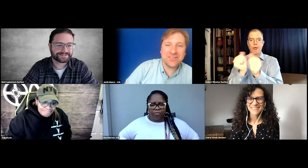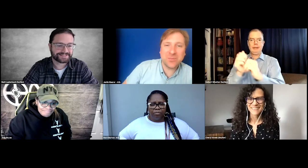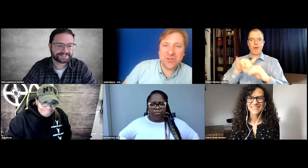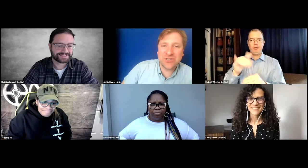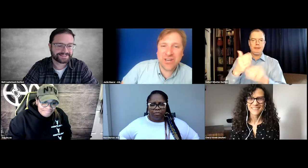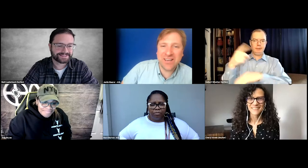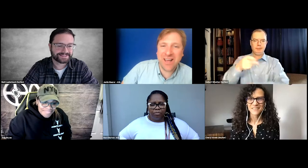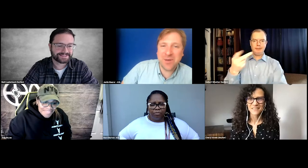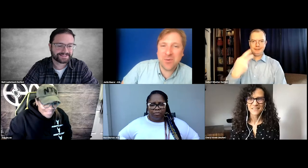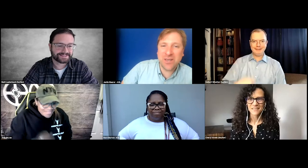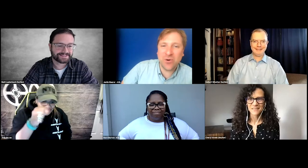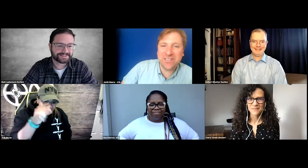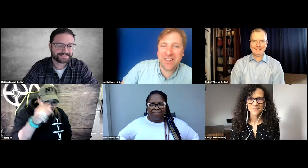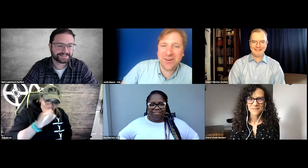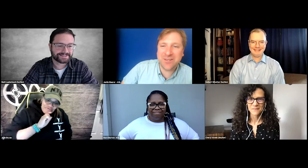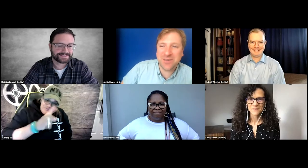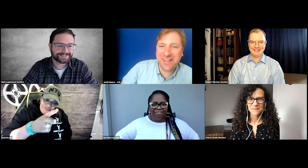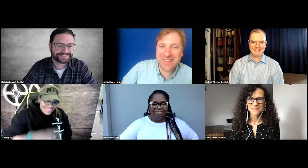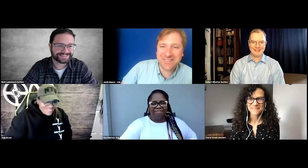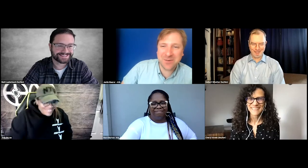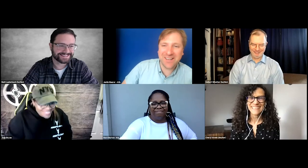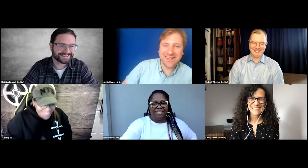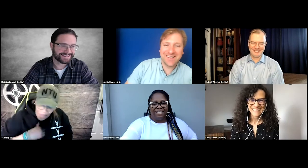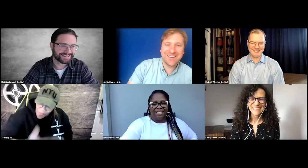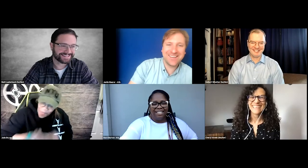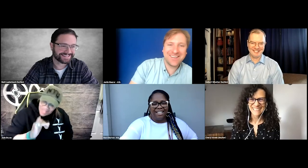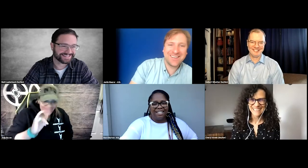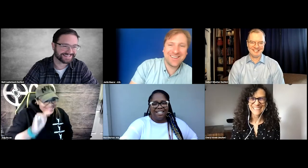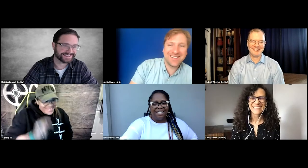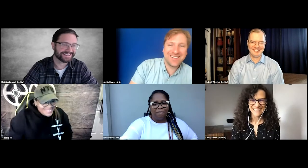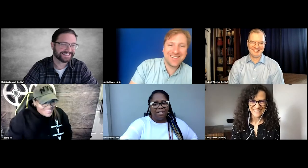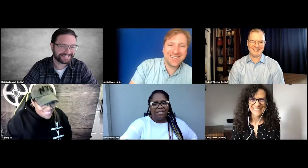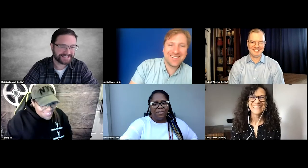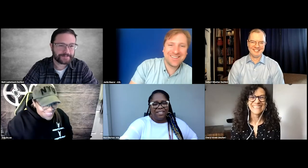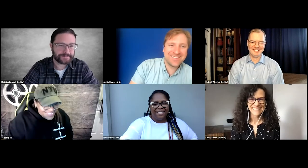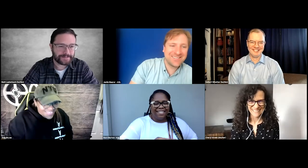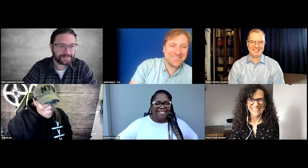And so I'm sure Jade and I, maybe we can work together on something like that someday. Sounds good. Come on, let's do it.